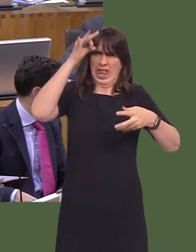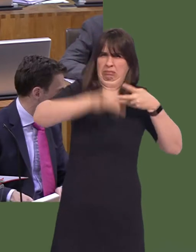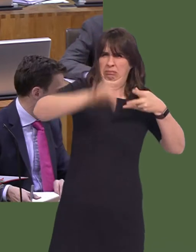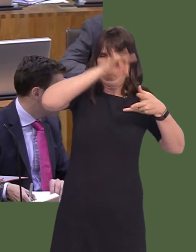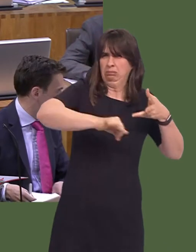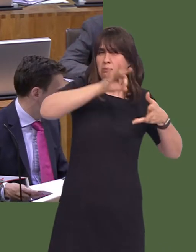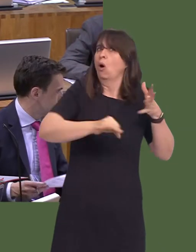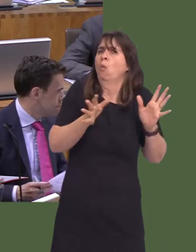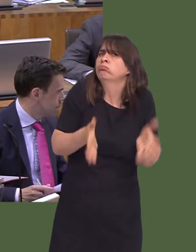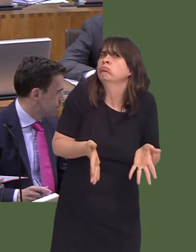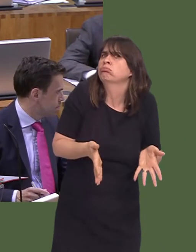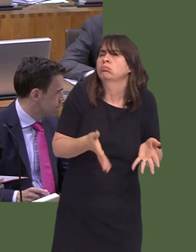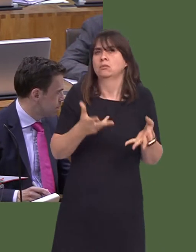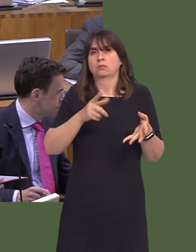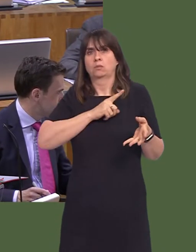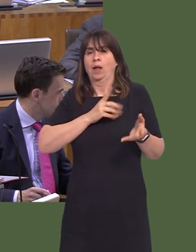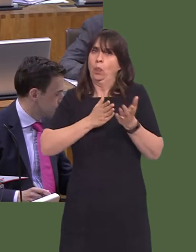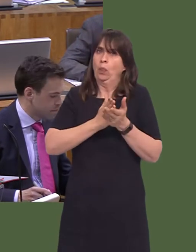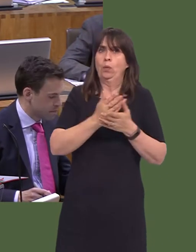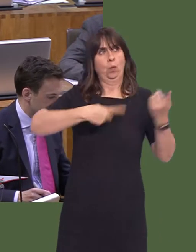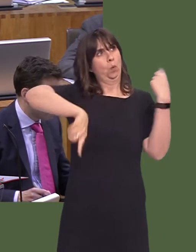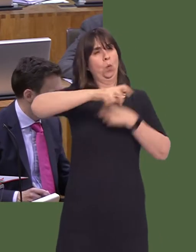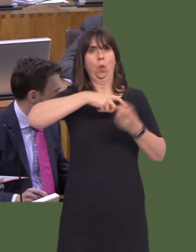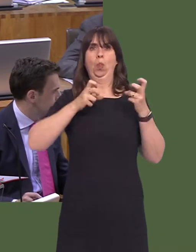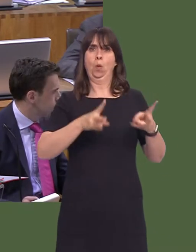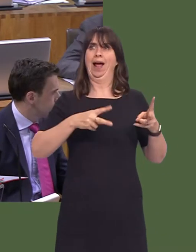to be reflected, not just in the working practices of Members, but in the numbers of Members,